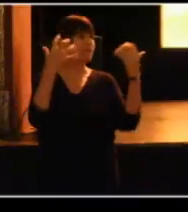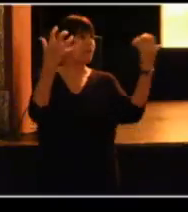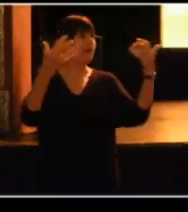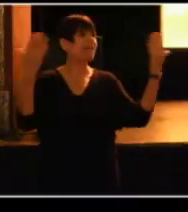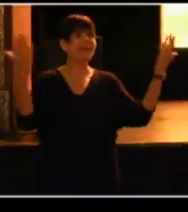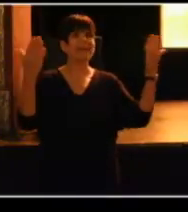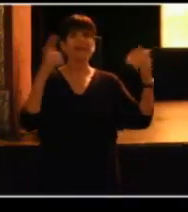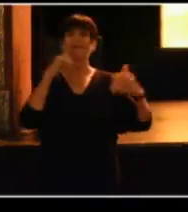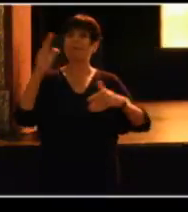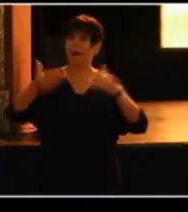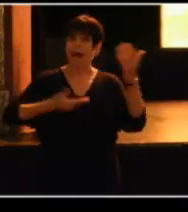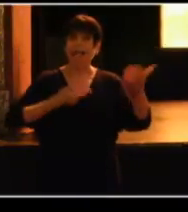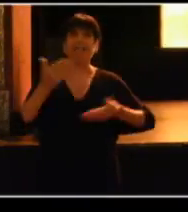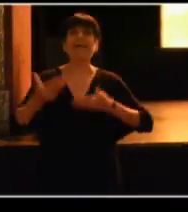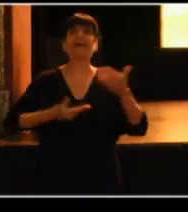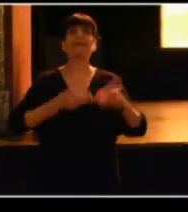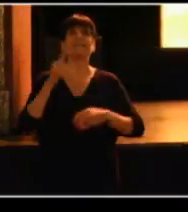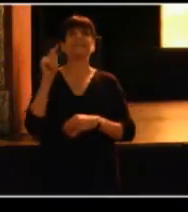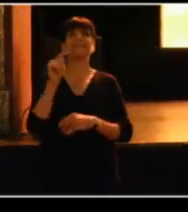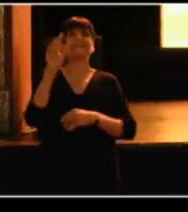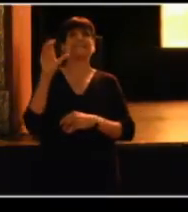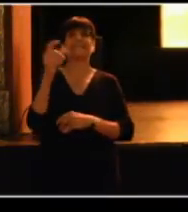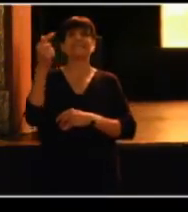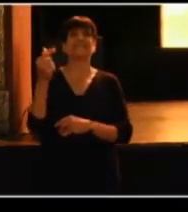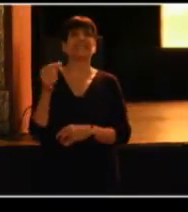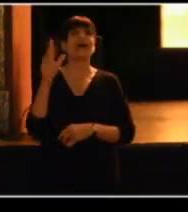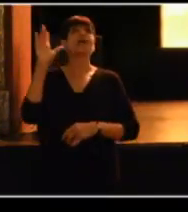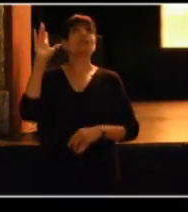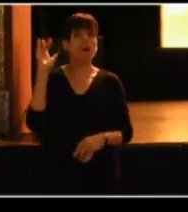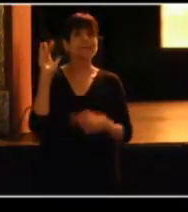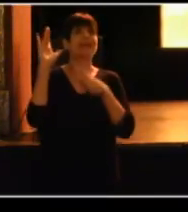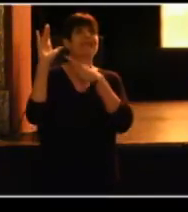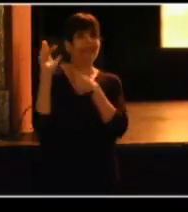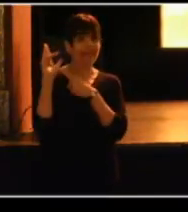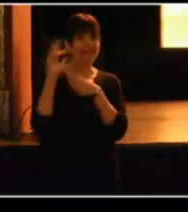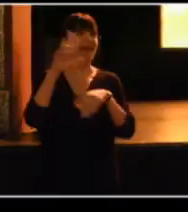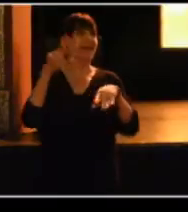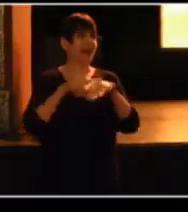I want to welcome you to TCG's 25th National Conference.